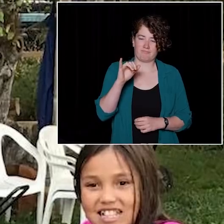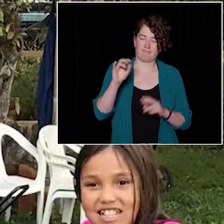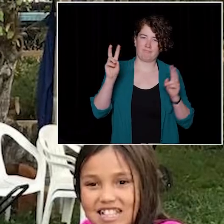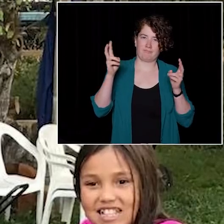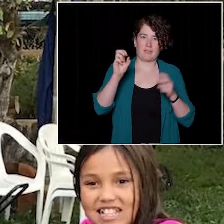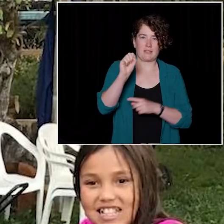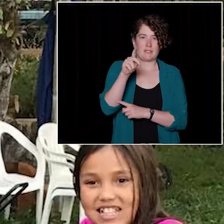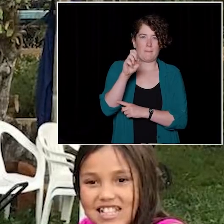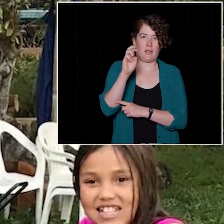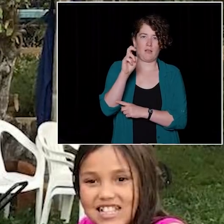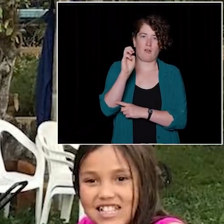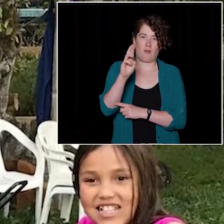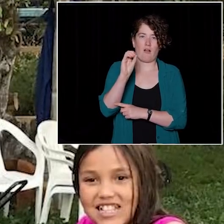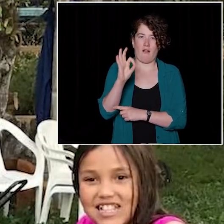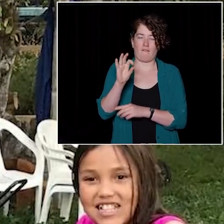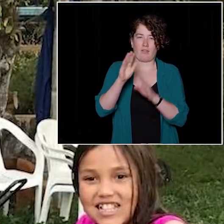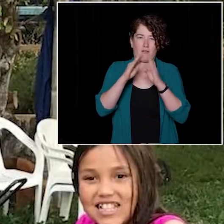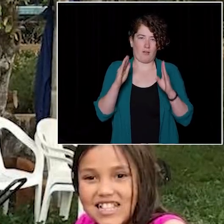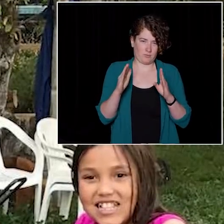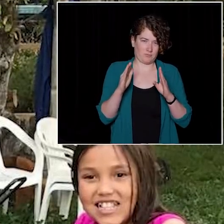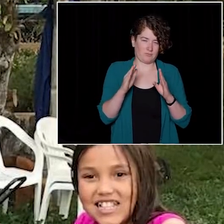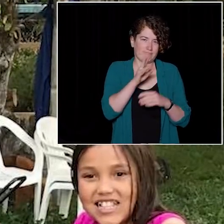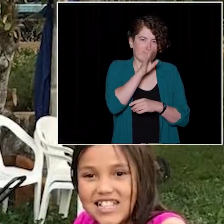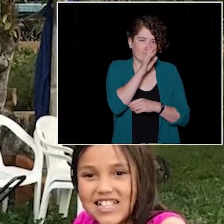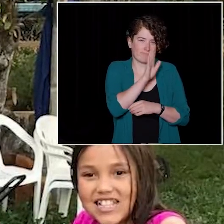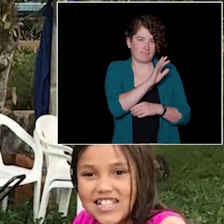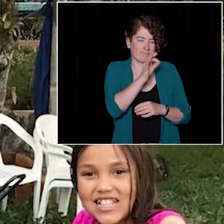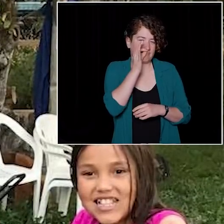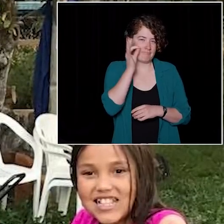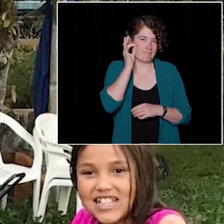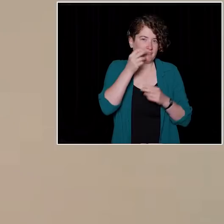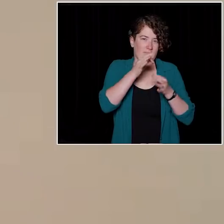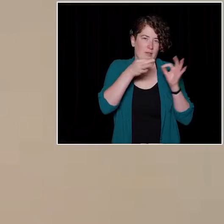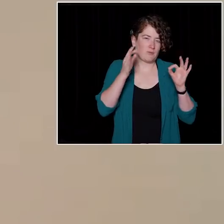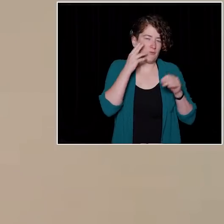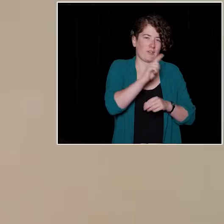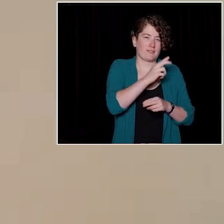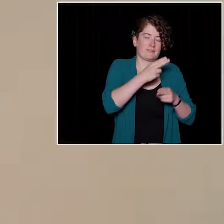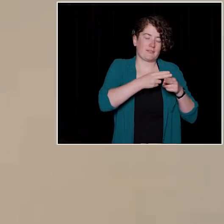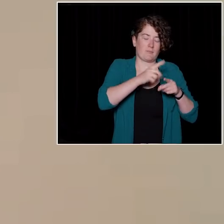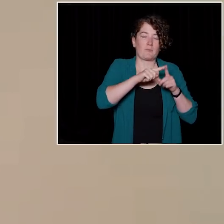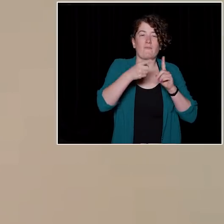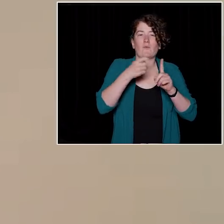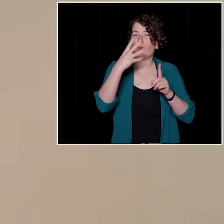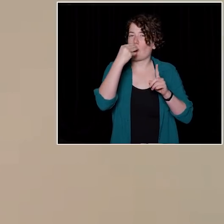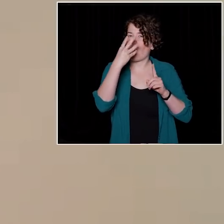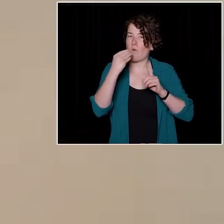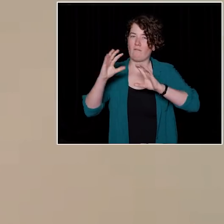I come from the Wolf Clan up in the Fraser Valley. I'm super excited to be